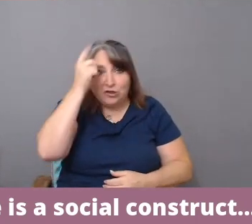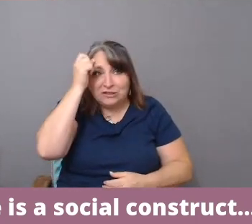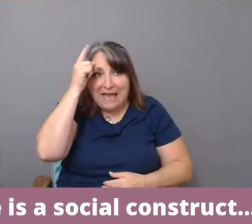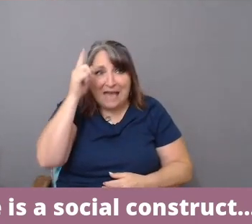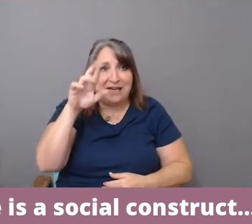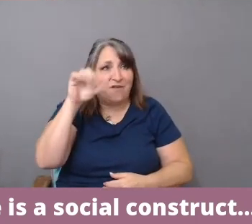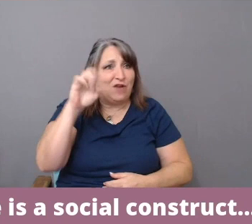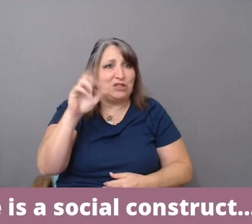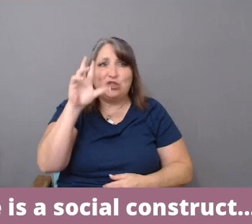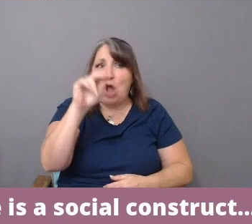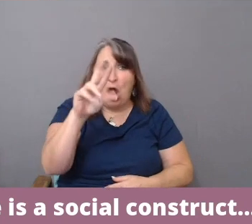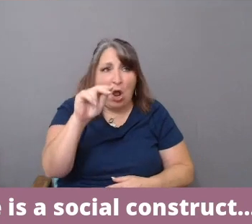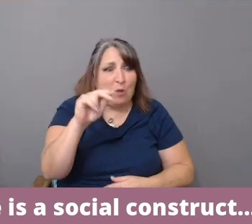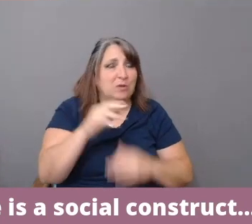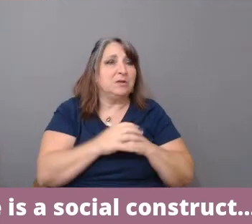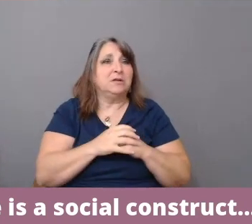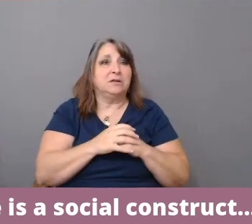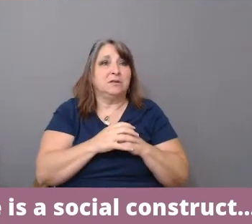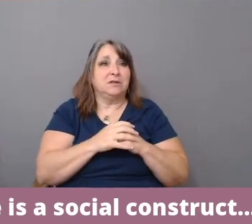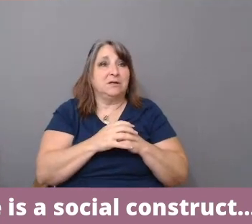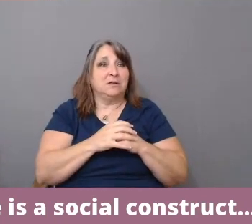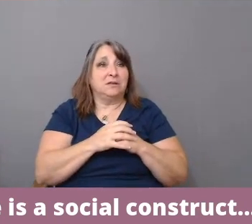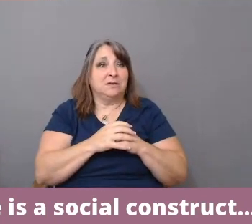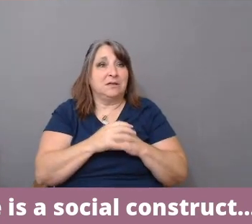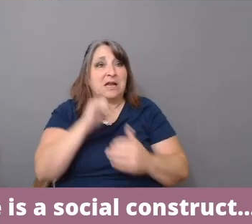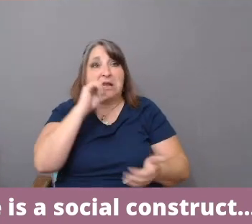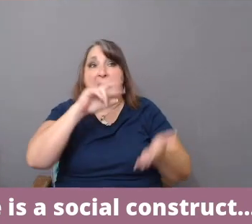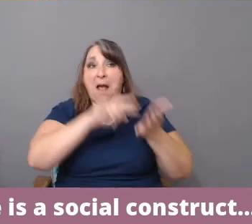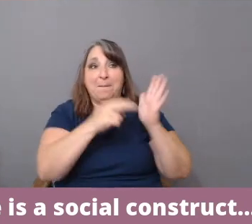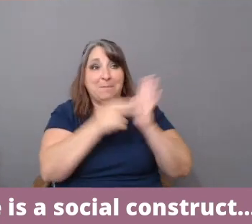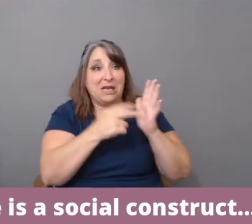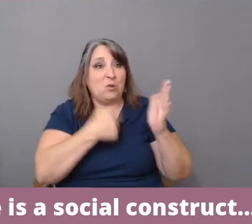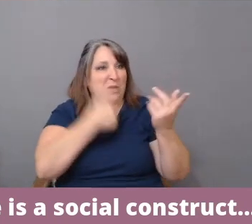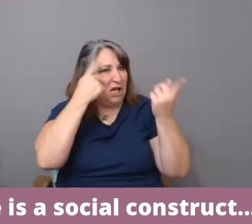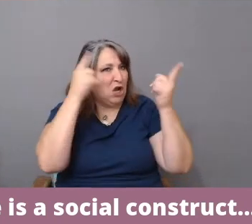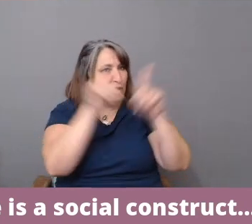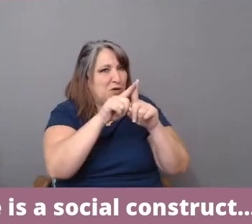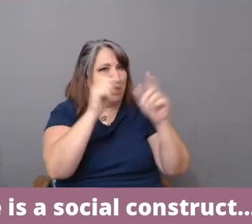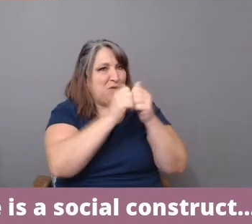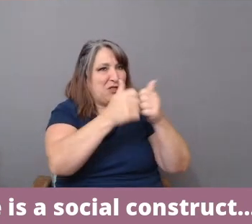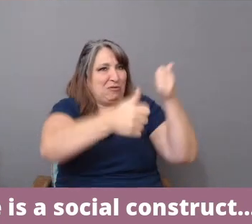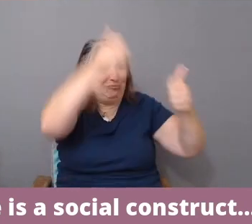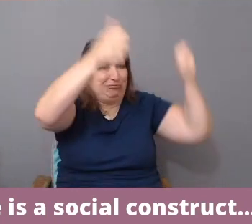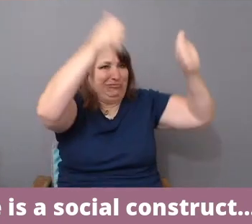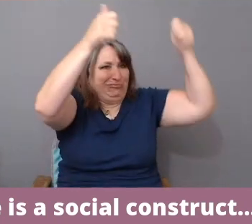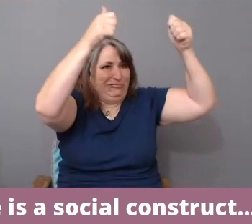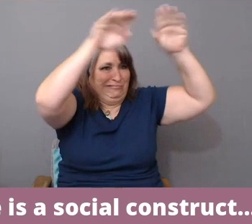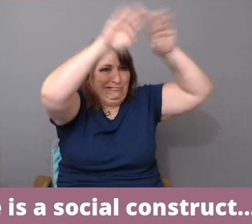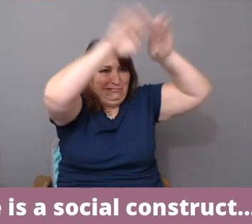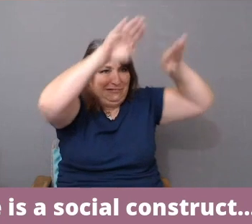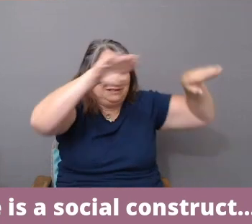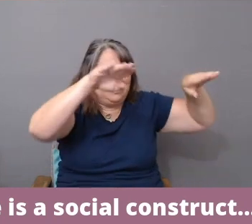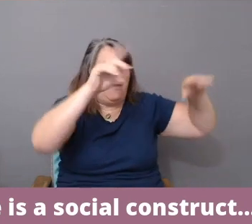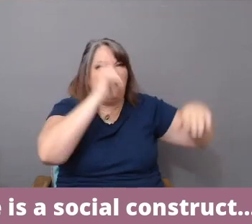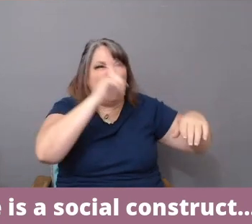That does not mean we agree with the hierarchies falsely created in old, almost eugenic fashion.